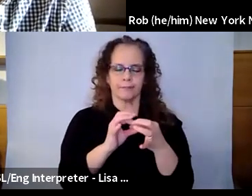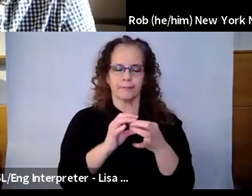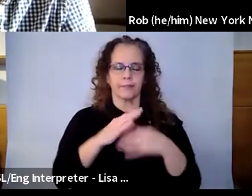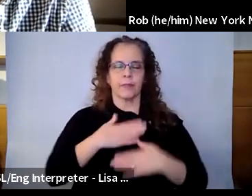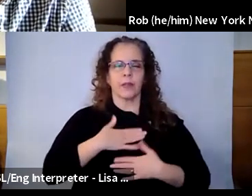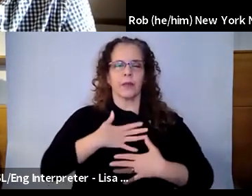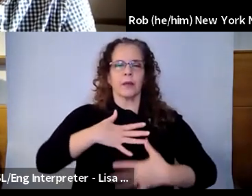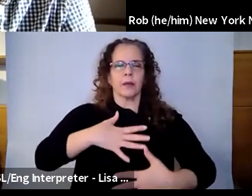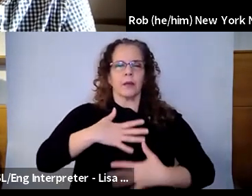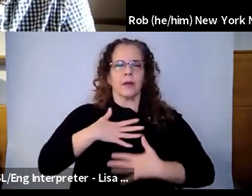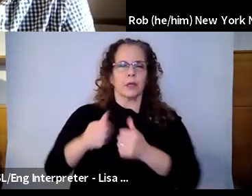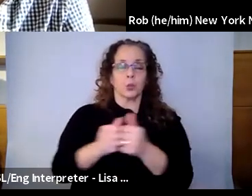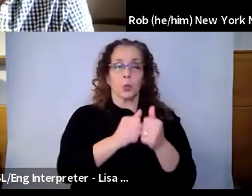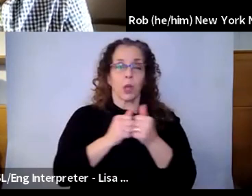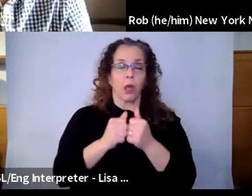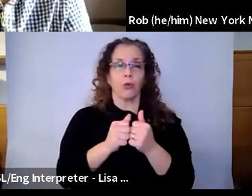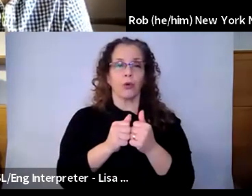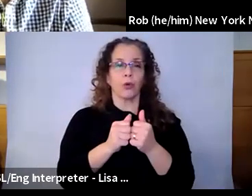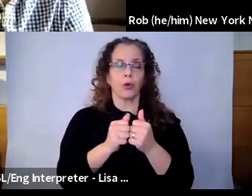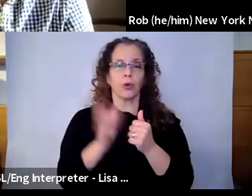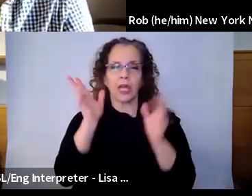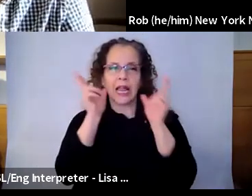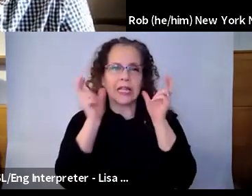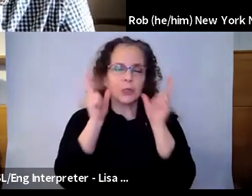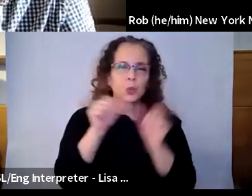And so I would just be really curious to hear anyone's